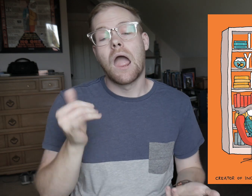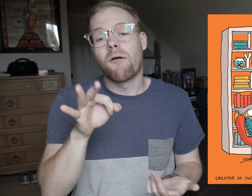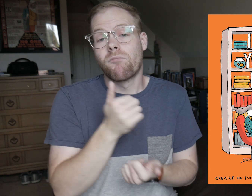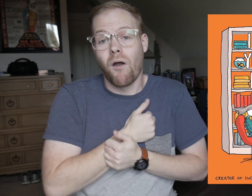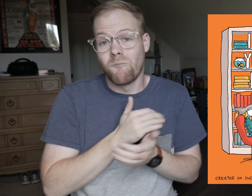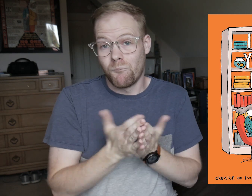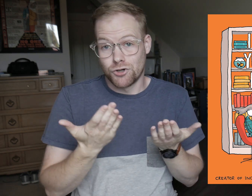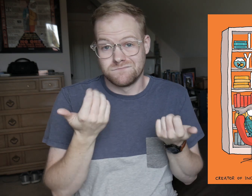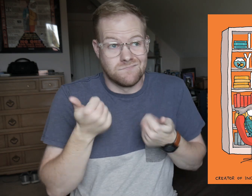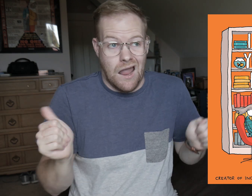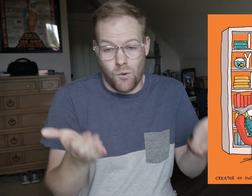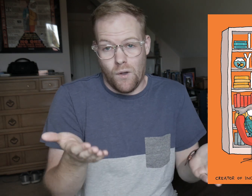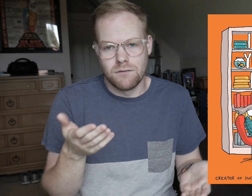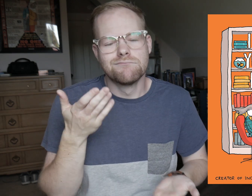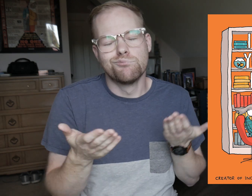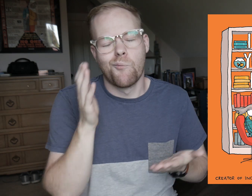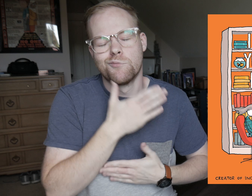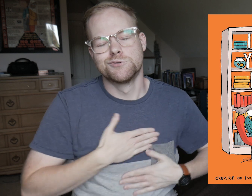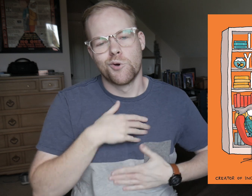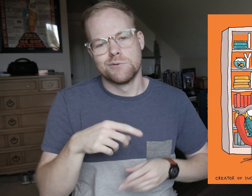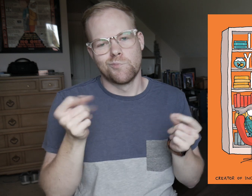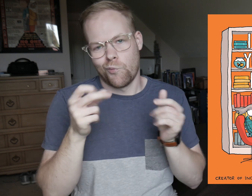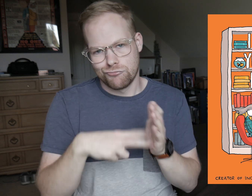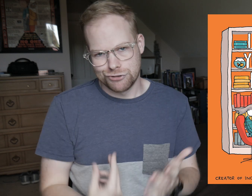If you love books in any way, you’ll probably enjoy this quick read.